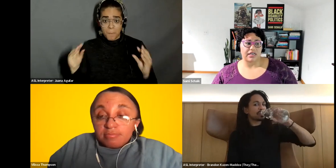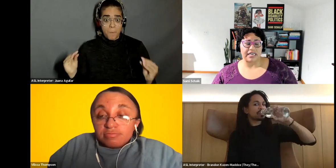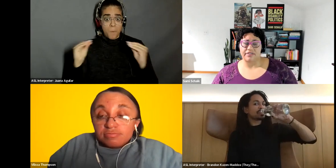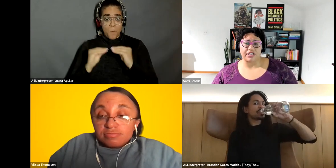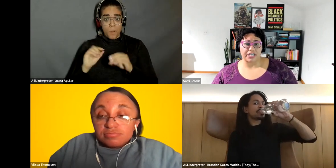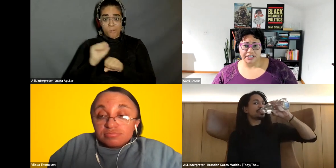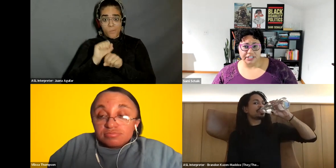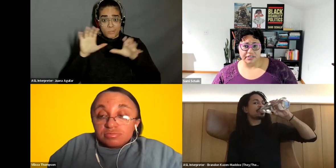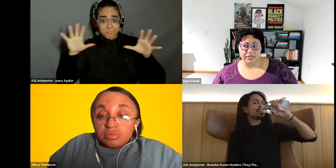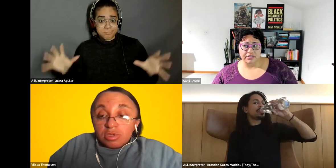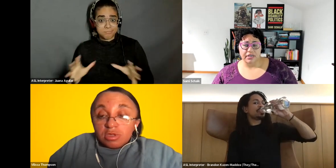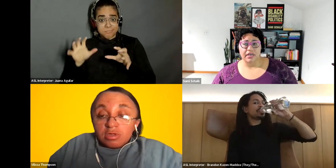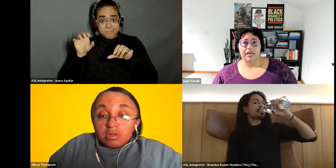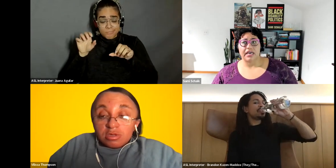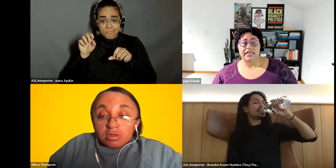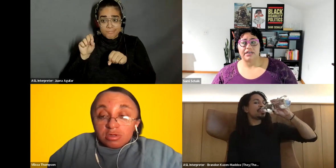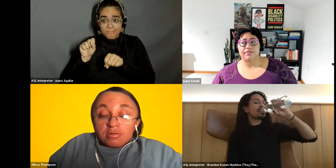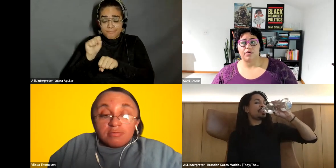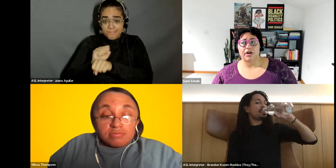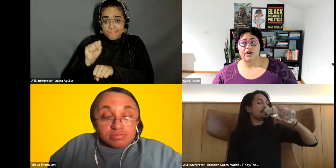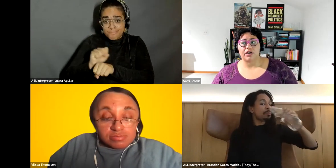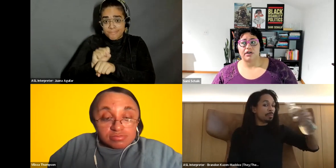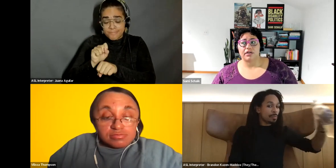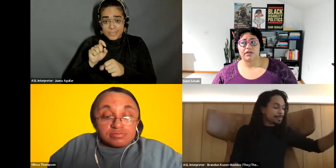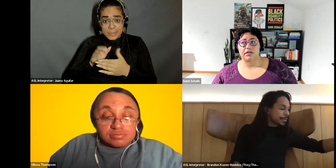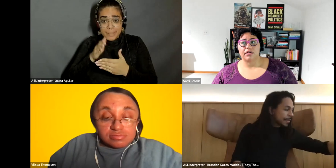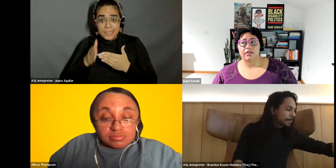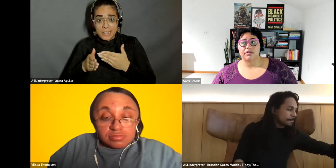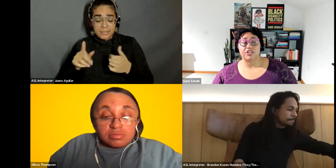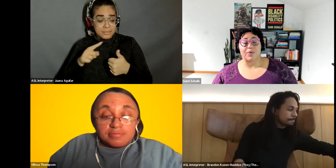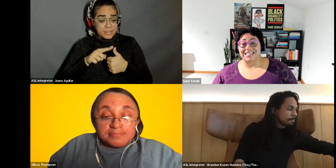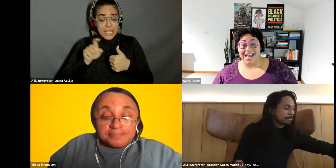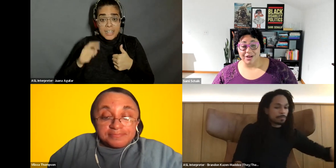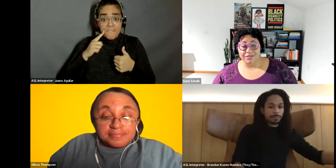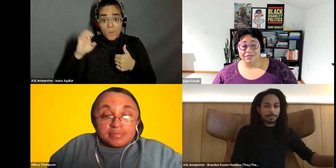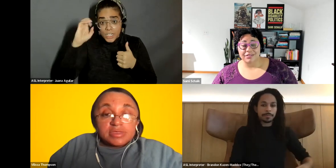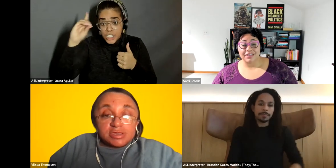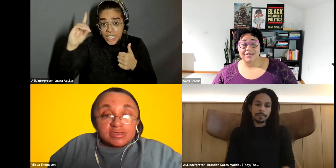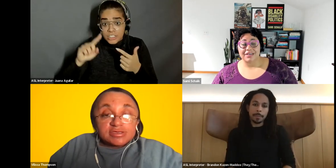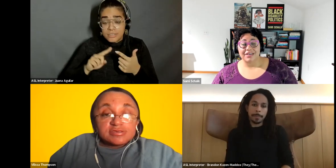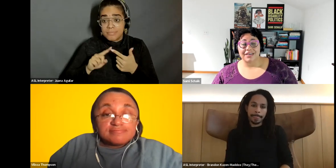Sami Schalk: a need for education. a need for Vilissa Thompson: slowing down. Yes.